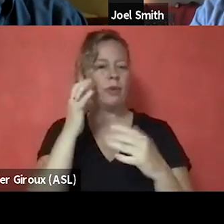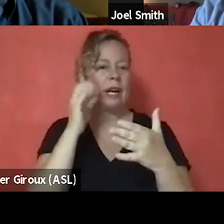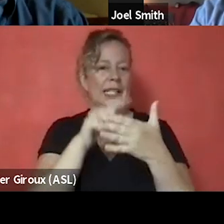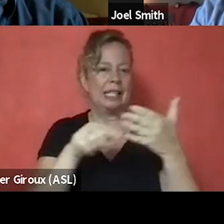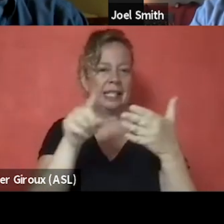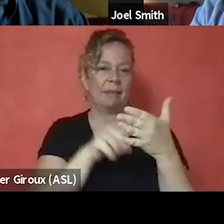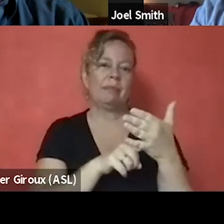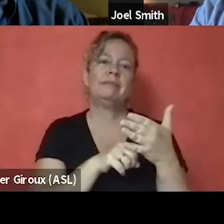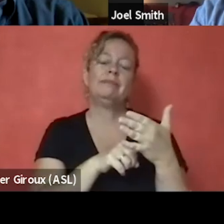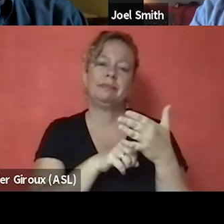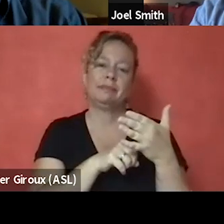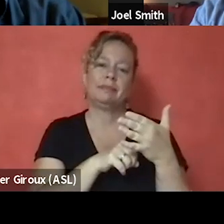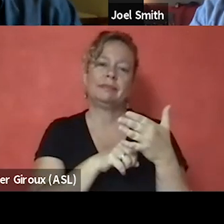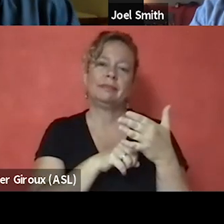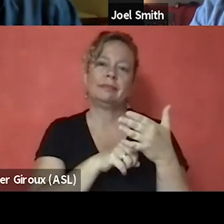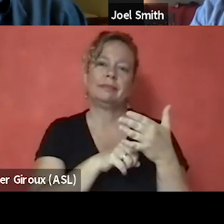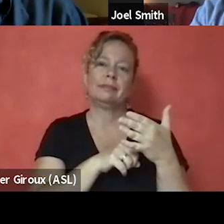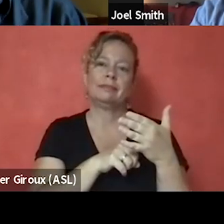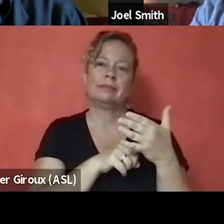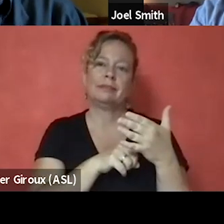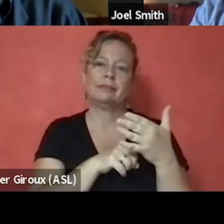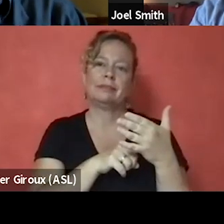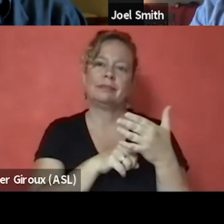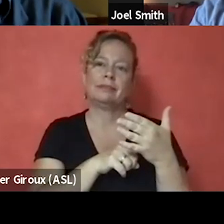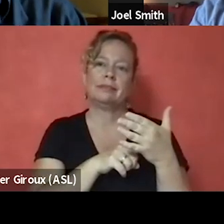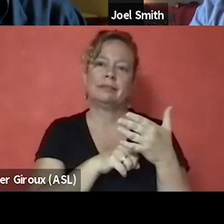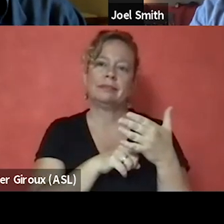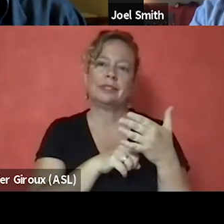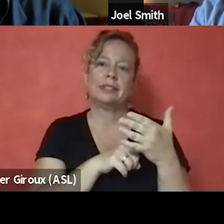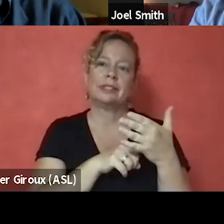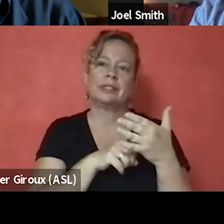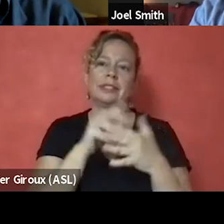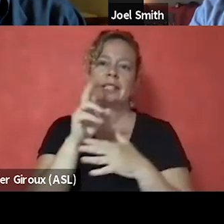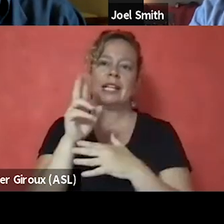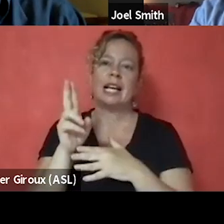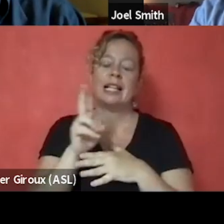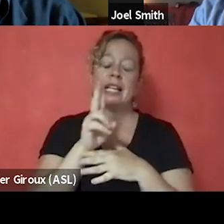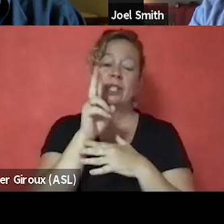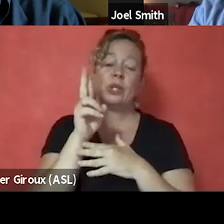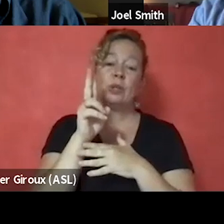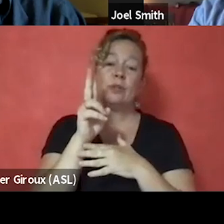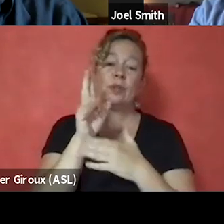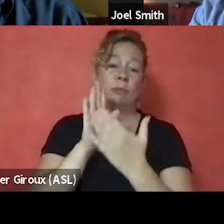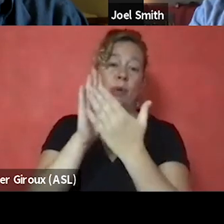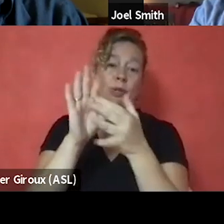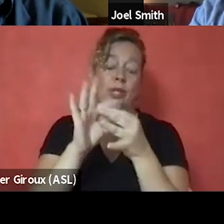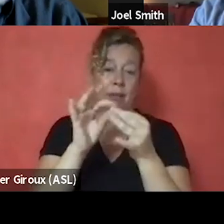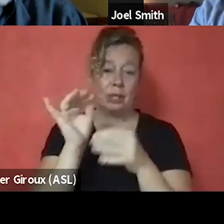And I think that's a really useful approach and comment on there. Let me just say too,